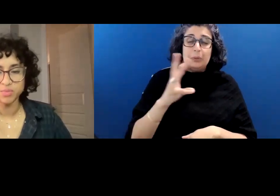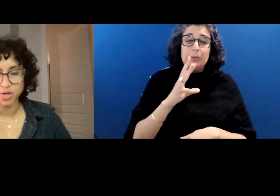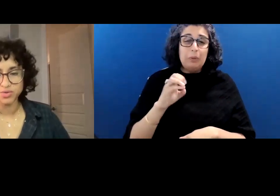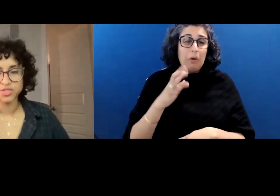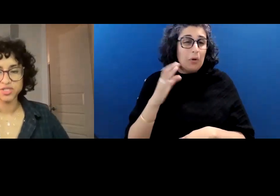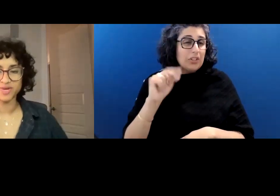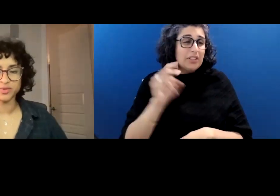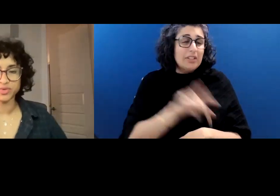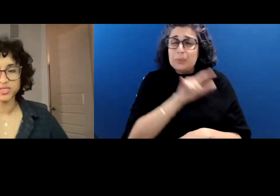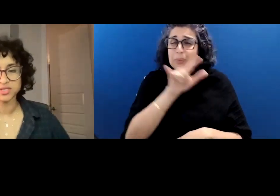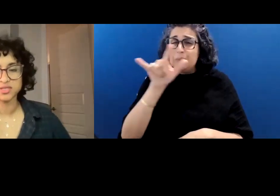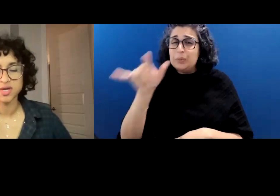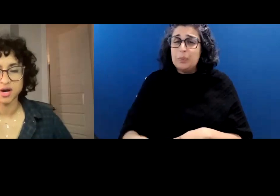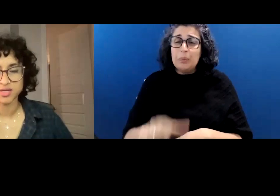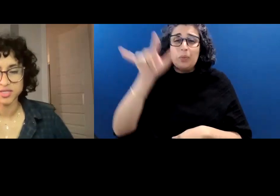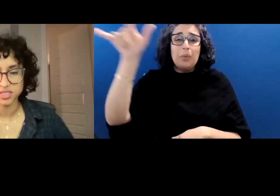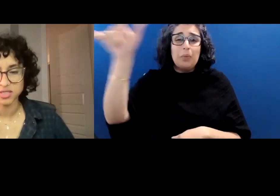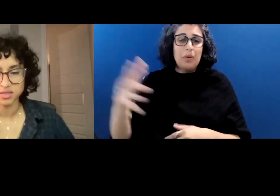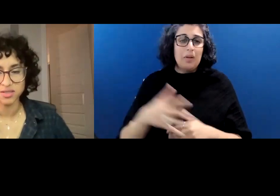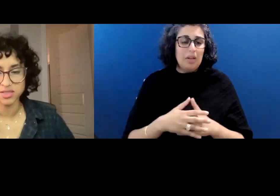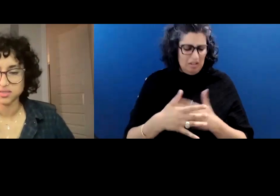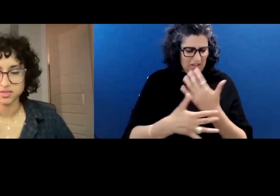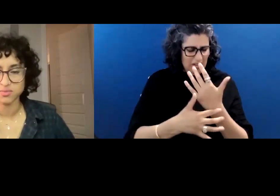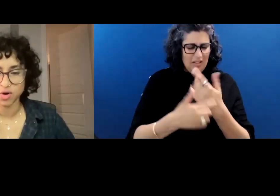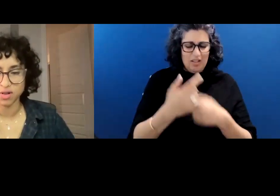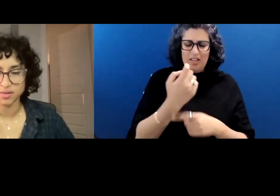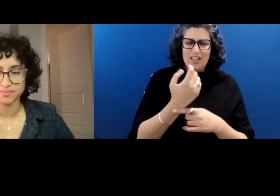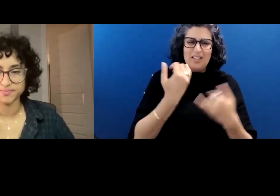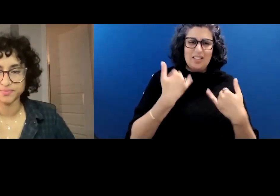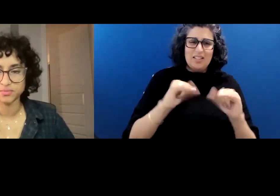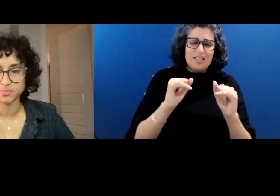The bones of my wrist are still this small.